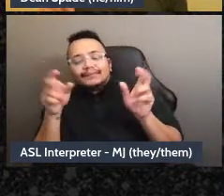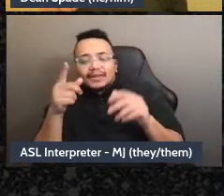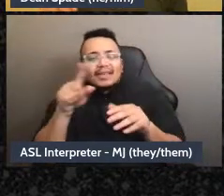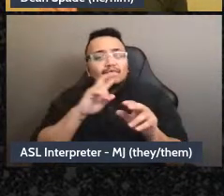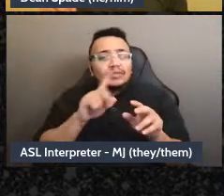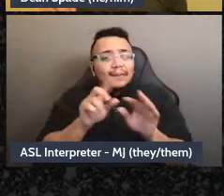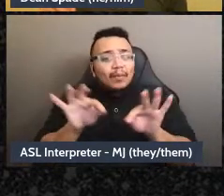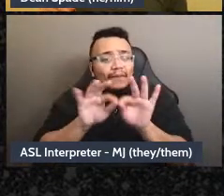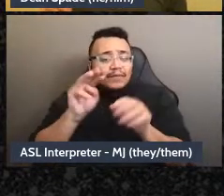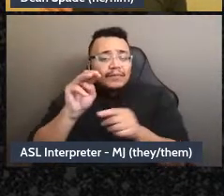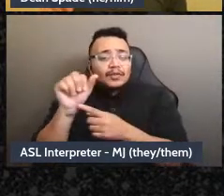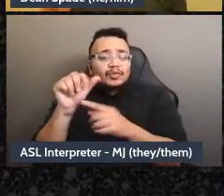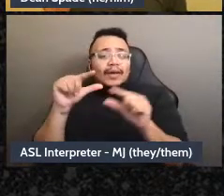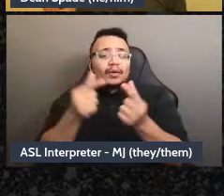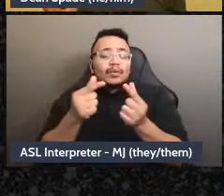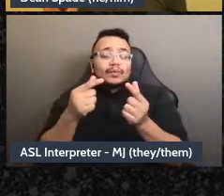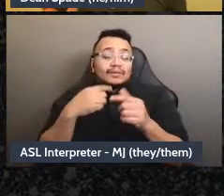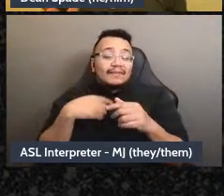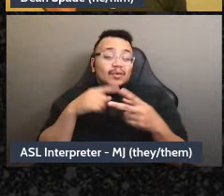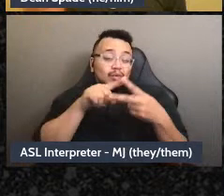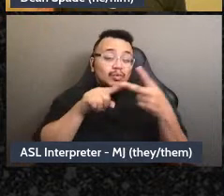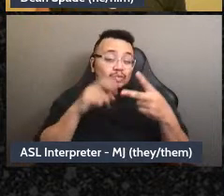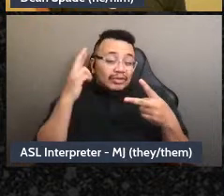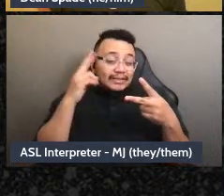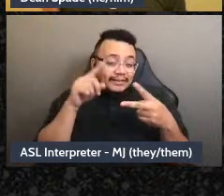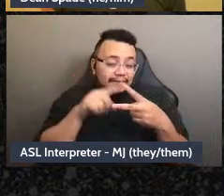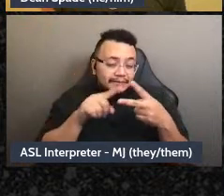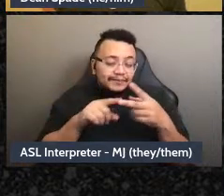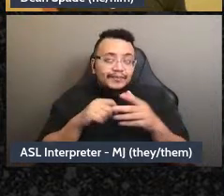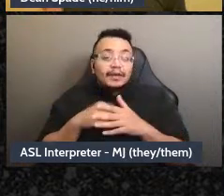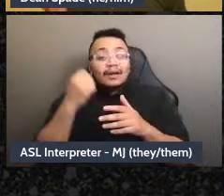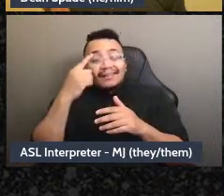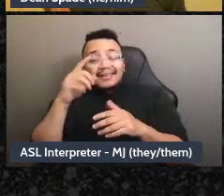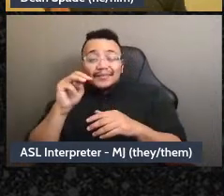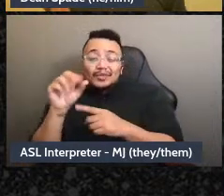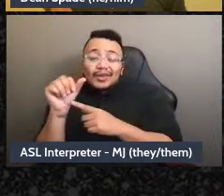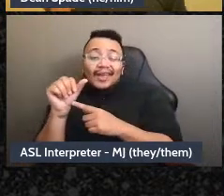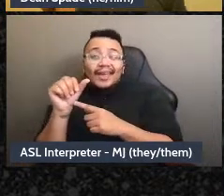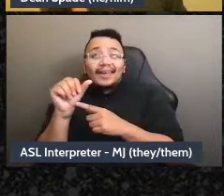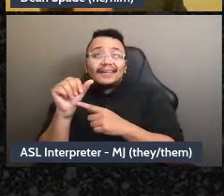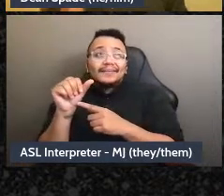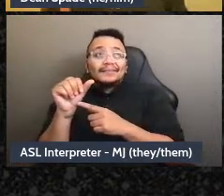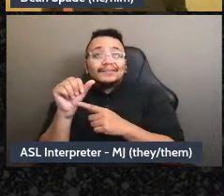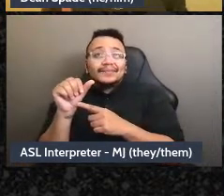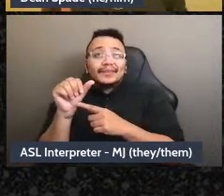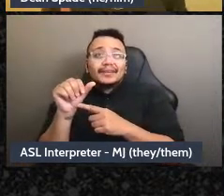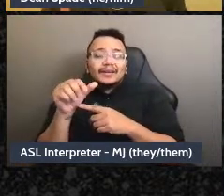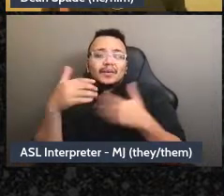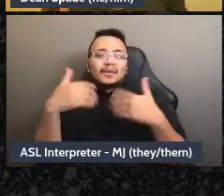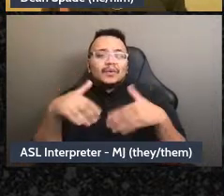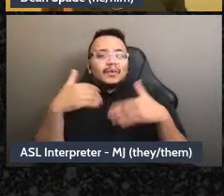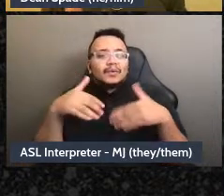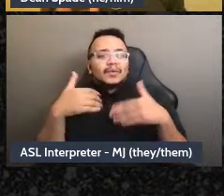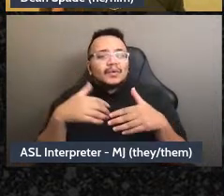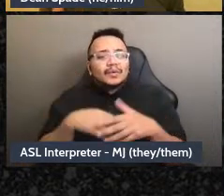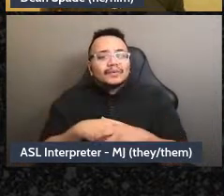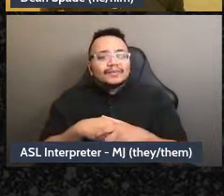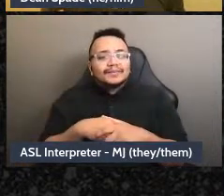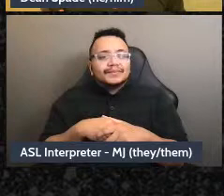one because mutual aid as I've said a lot is like the main on-ramp for people into our movements,